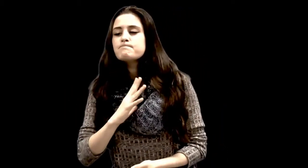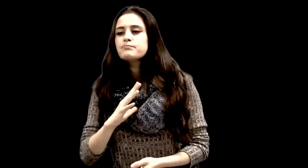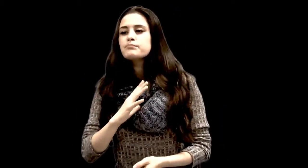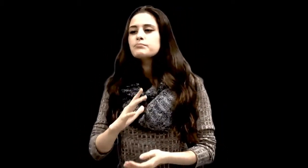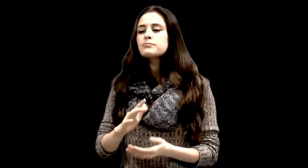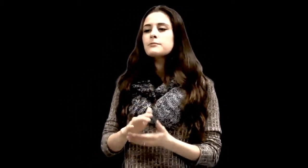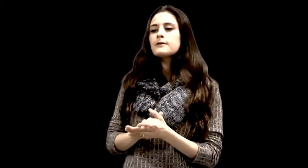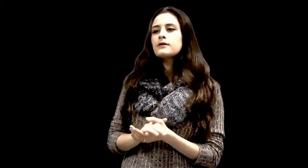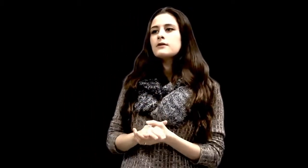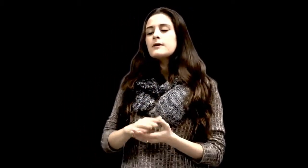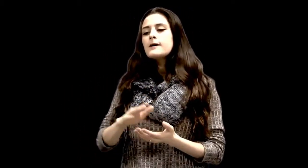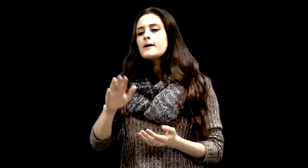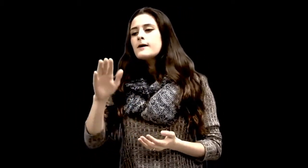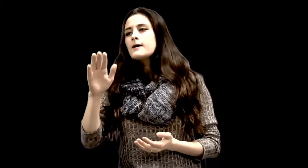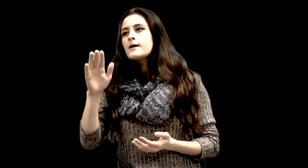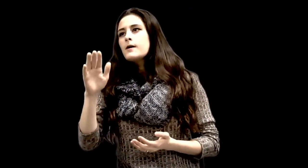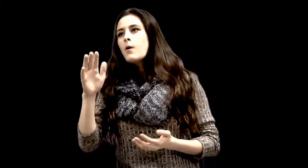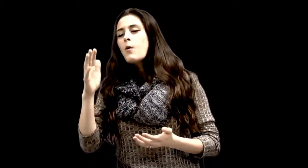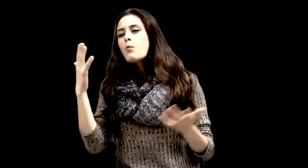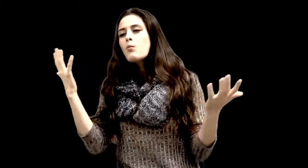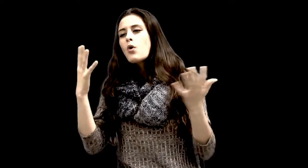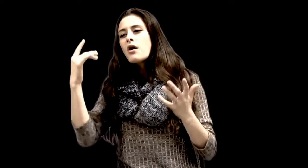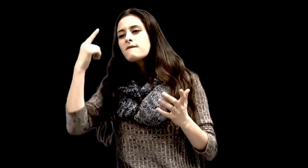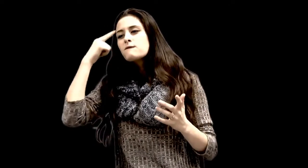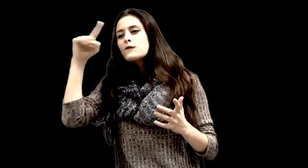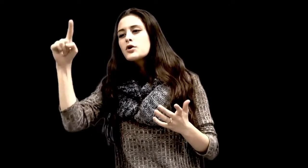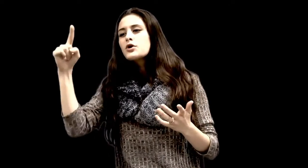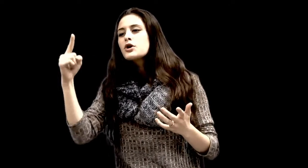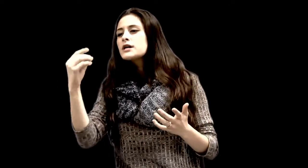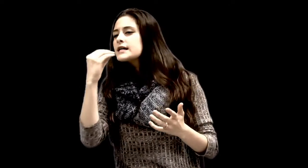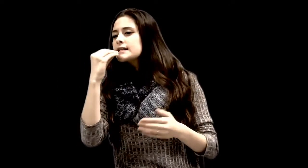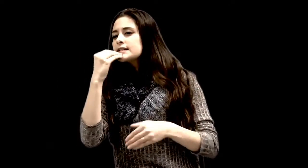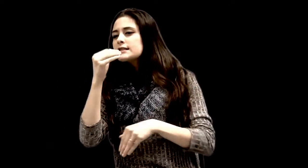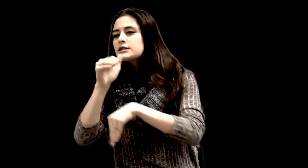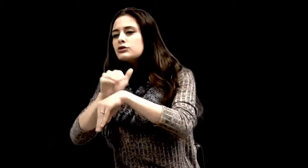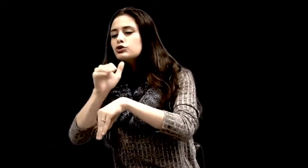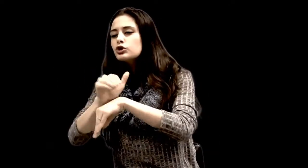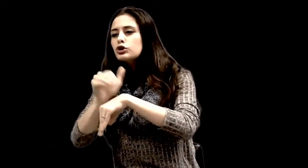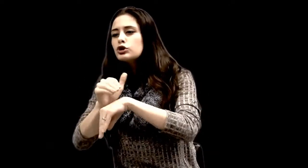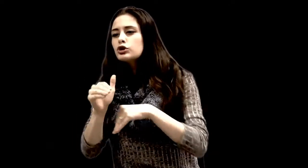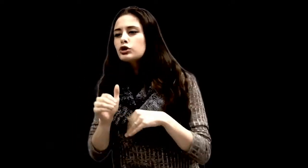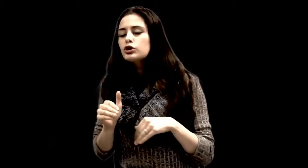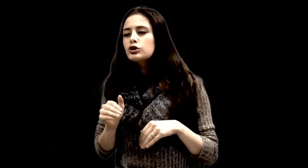So he pauses for a moment, and says “What’s for dinner tonight?”